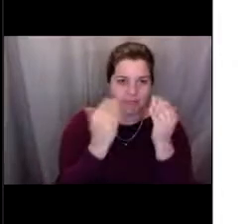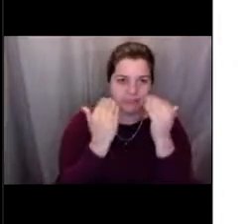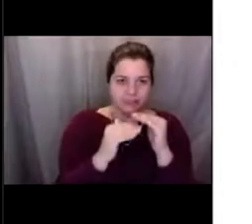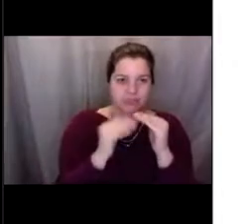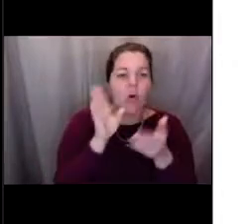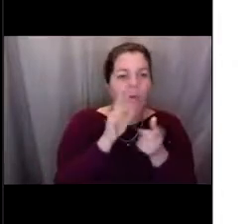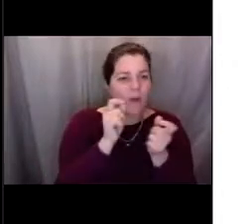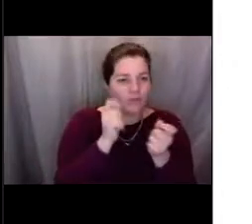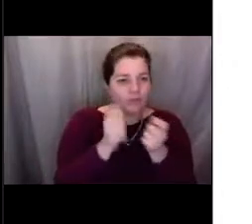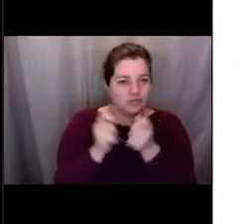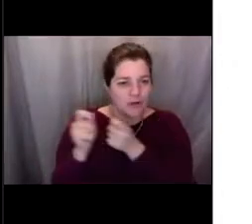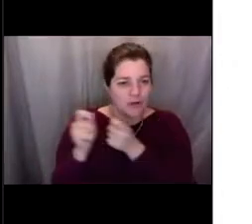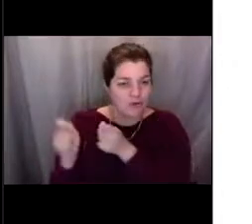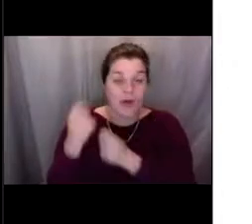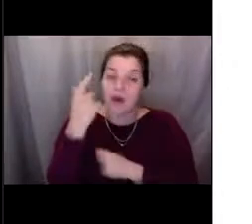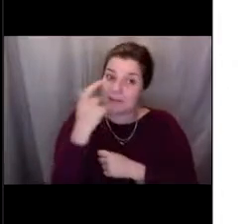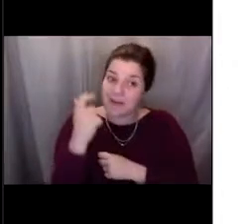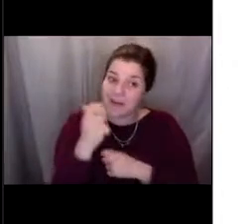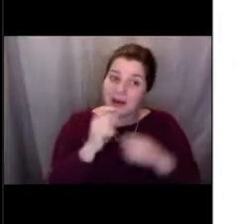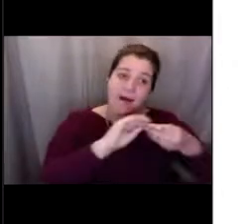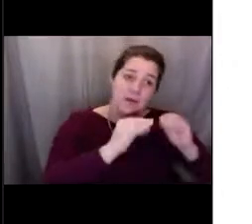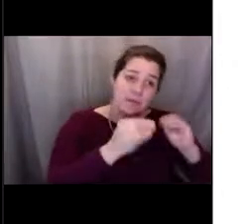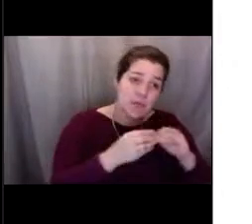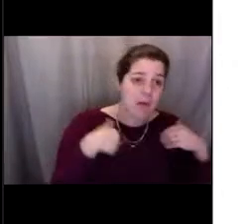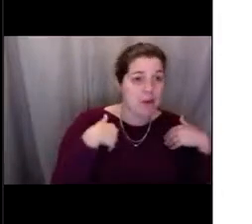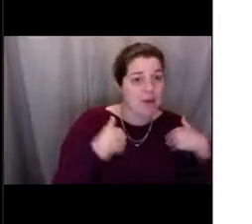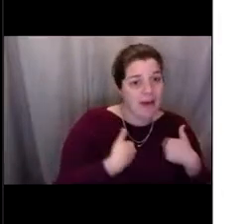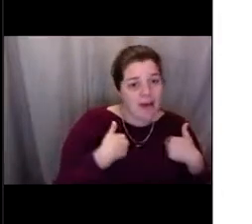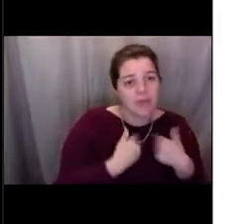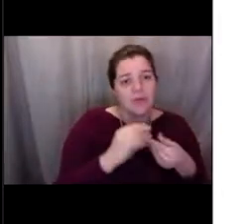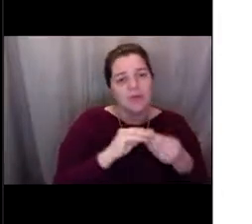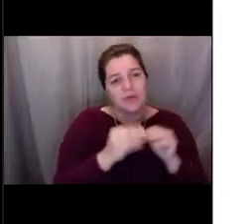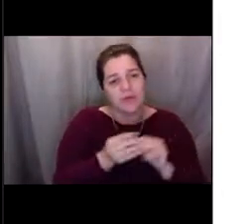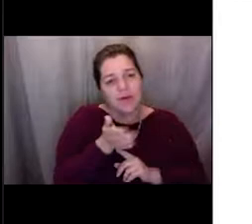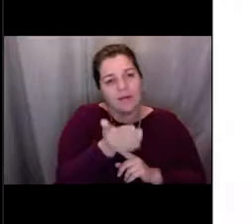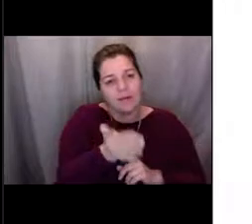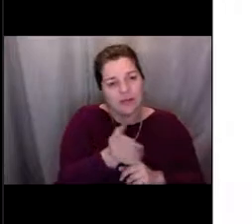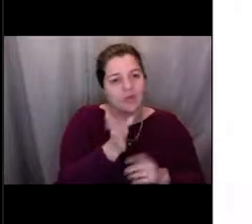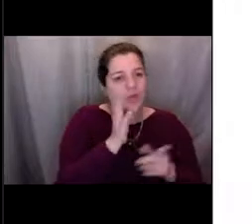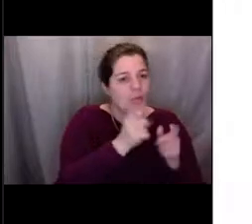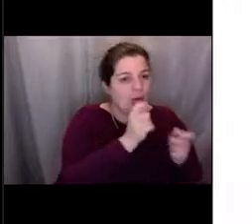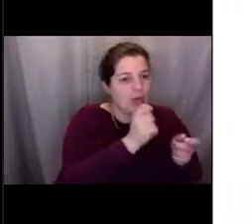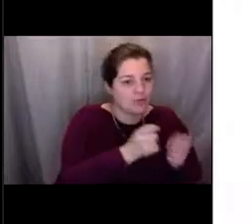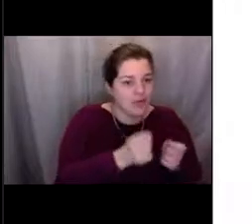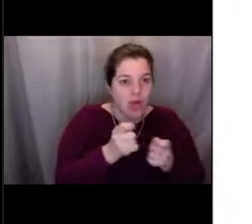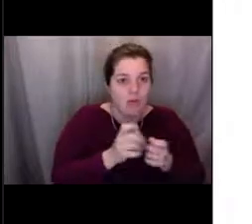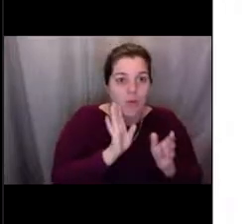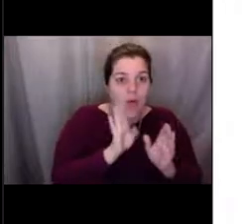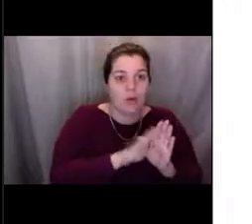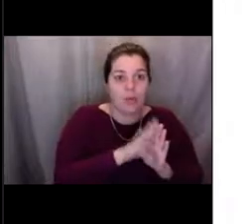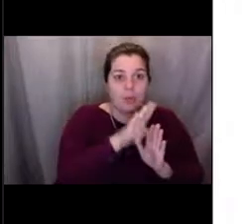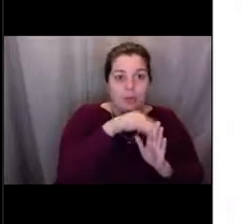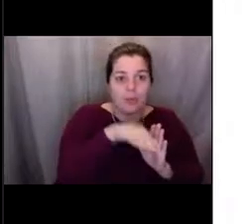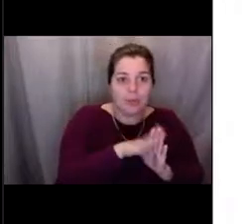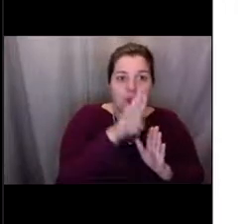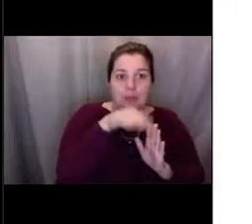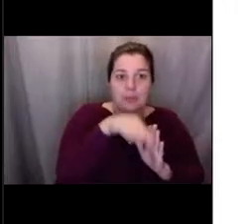and then the quotas may change from year to year, set by management. Management is also responsible